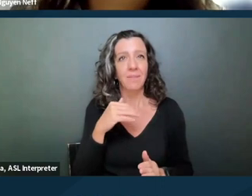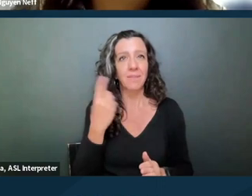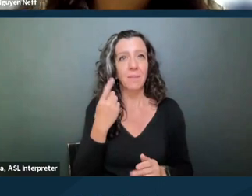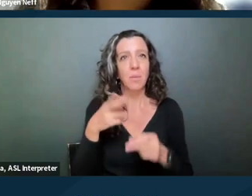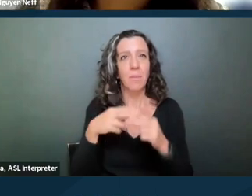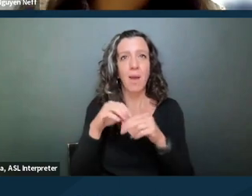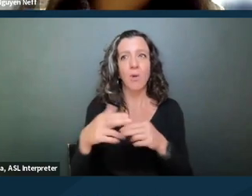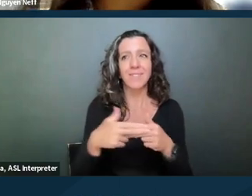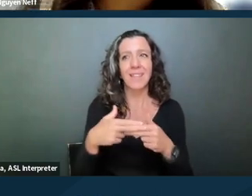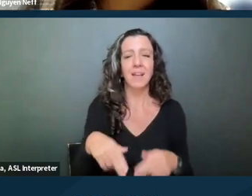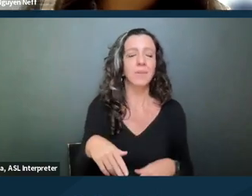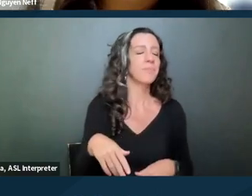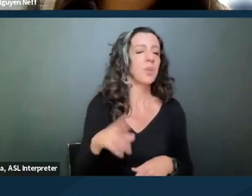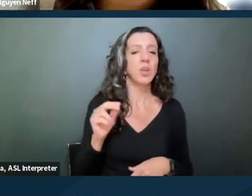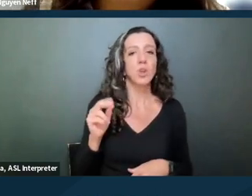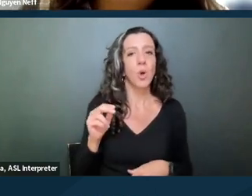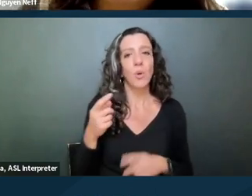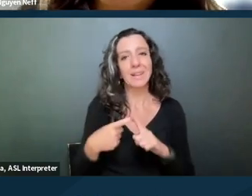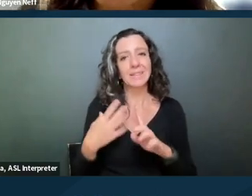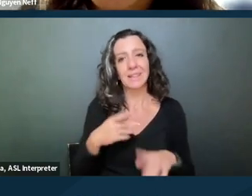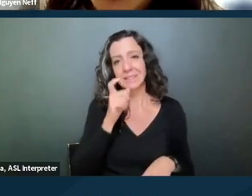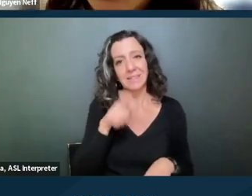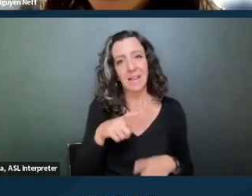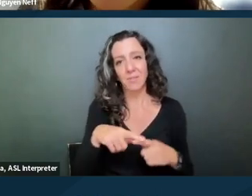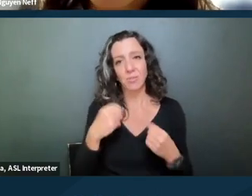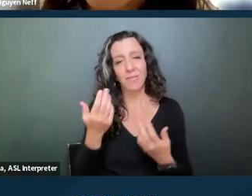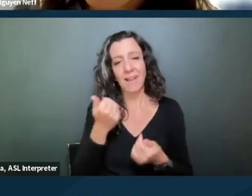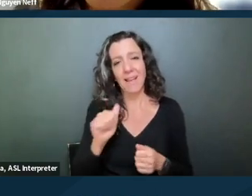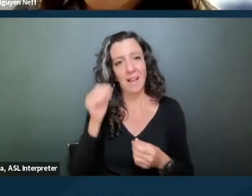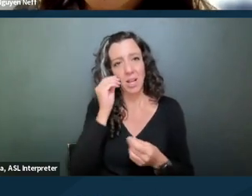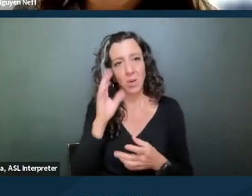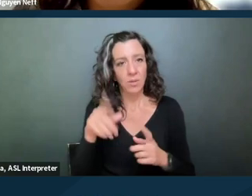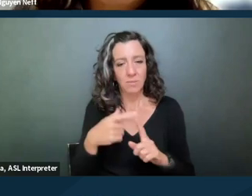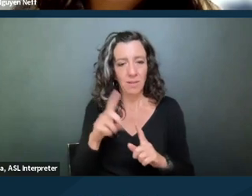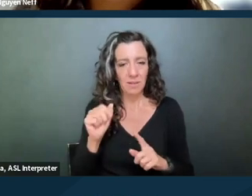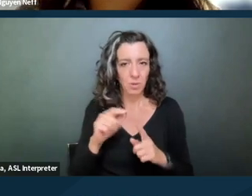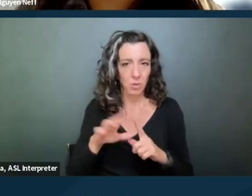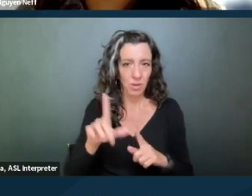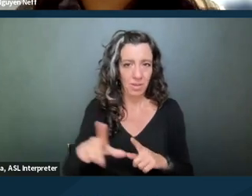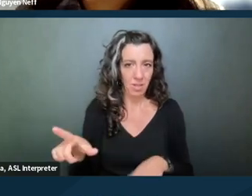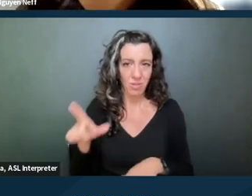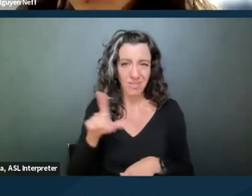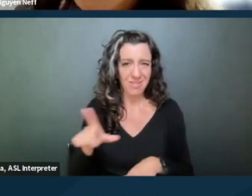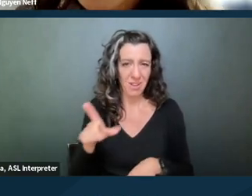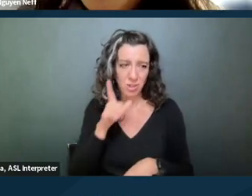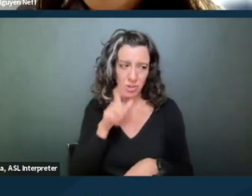So no a tenant does not have to provide any notice of their disability to the landlord. Landlord really shouldn't be asking in person